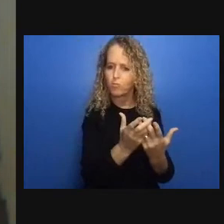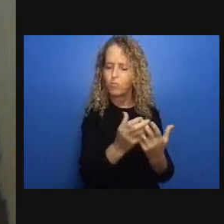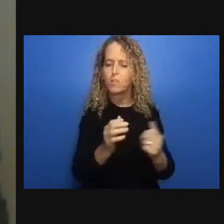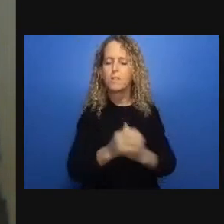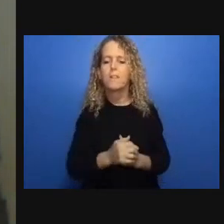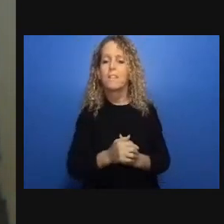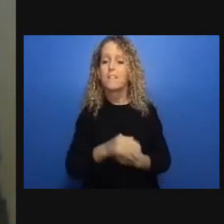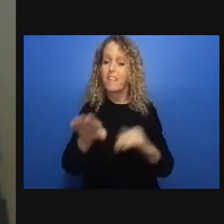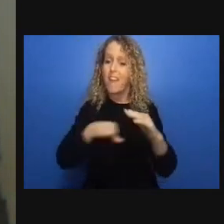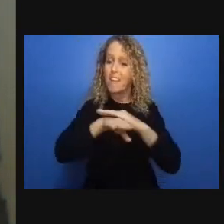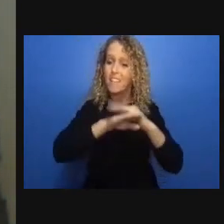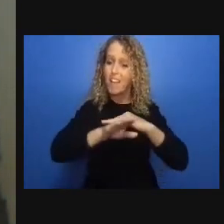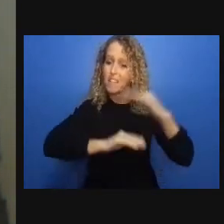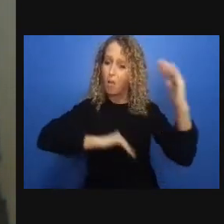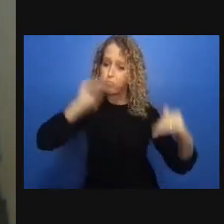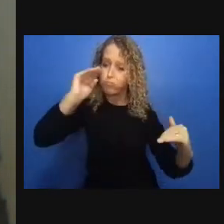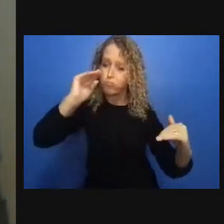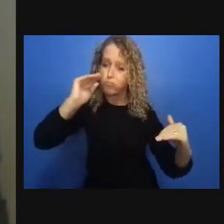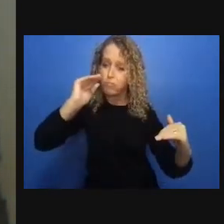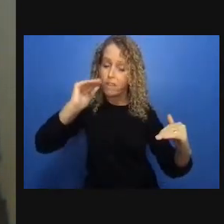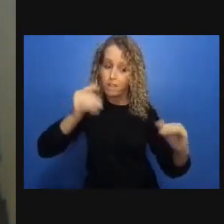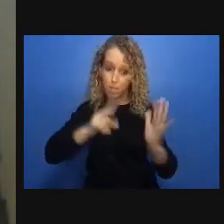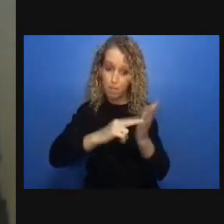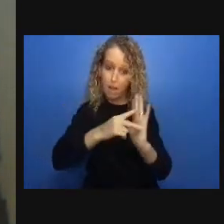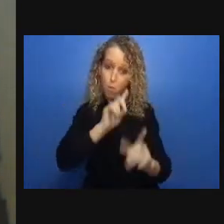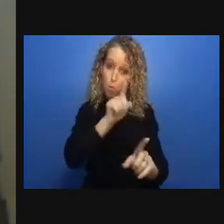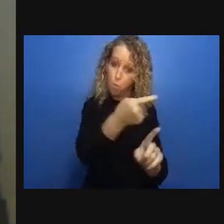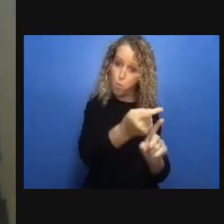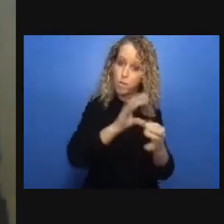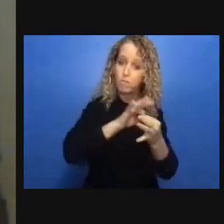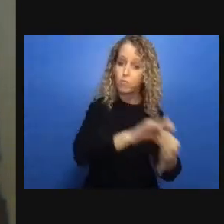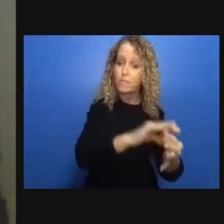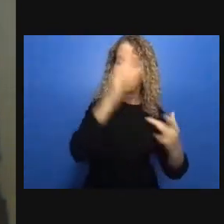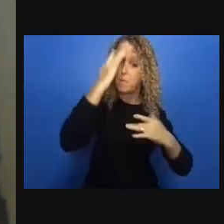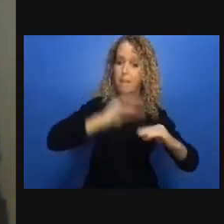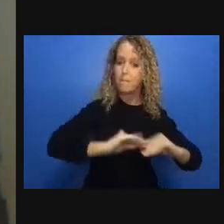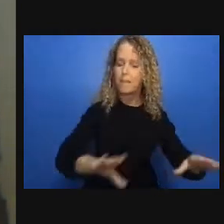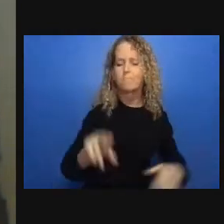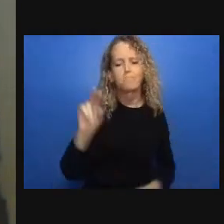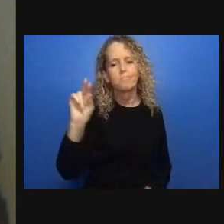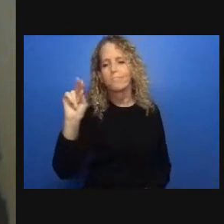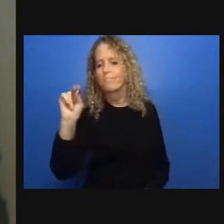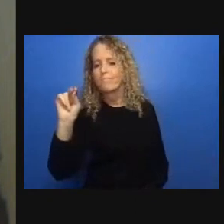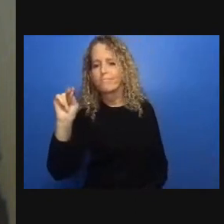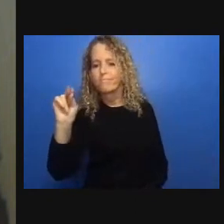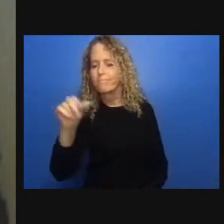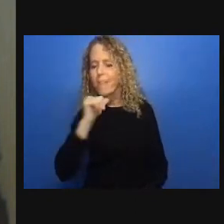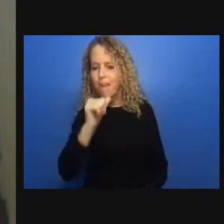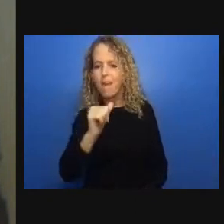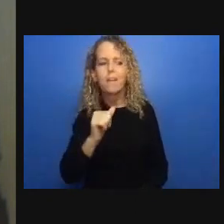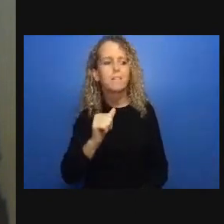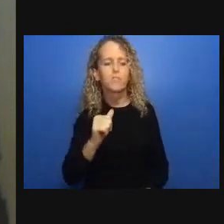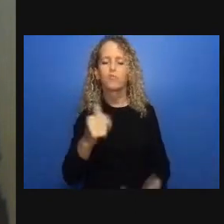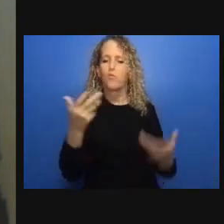global resistance that we've seen to colonialist and racist and ableist ableist police violence